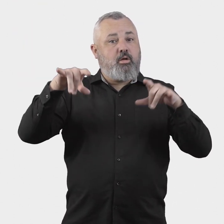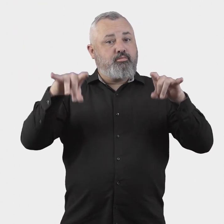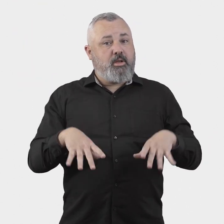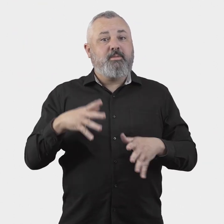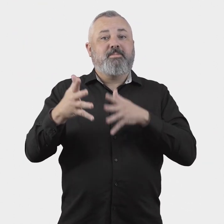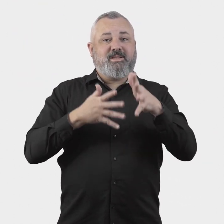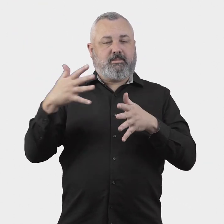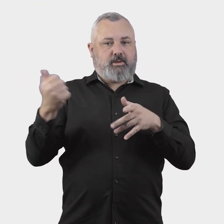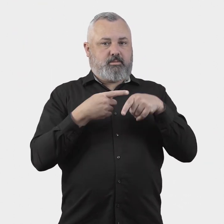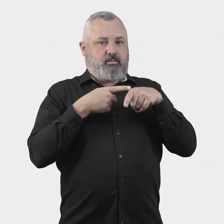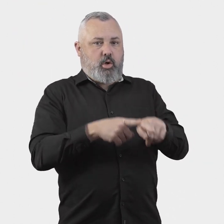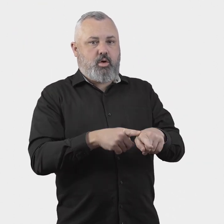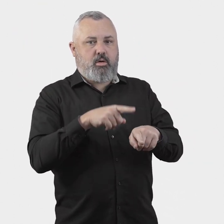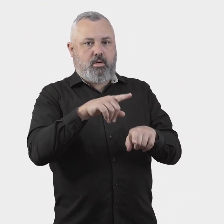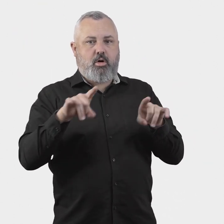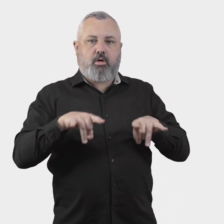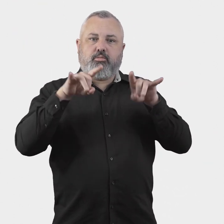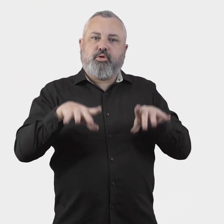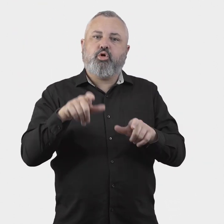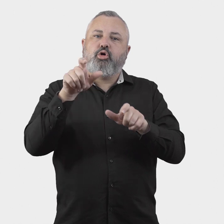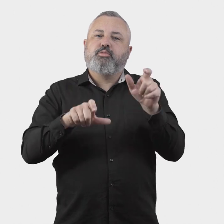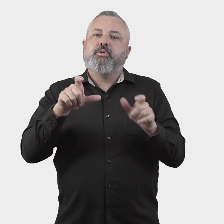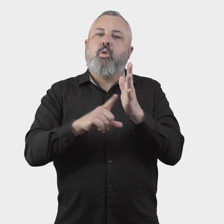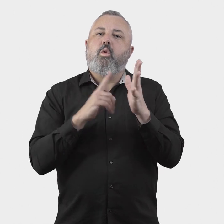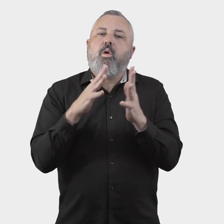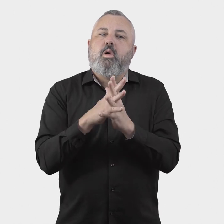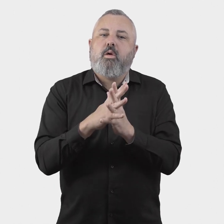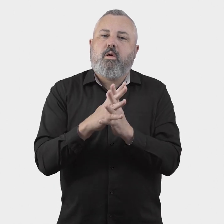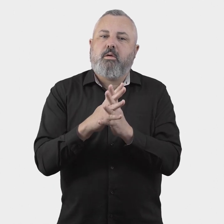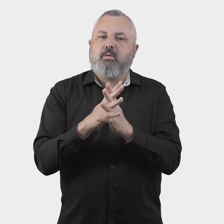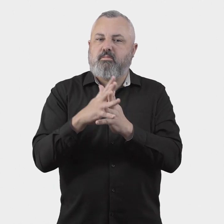the ACL, the government considers it appropriate that international airlines be members of the ombuds scheme